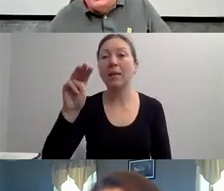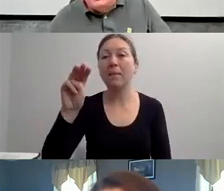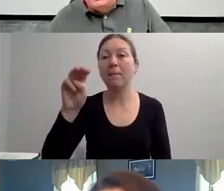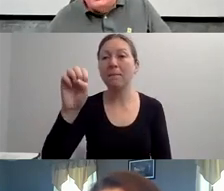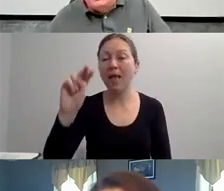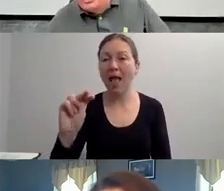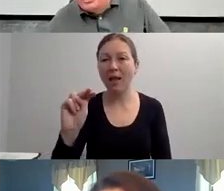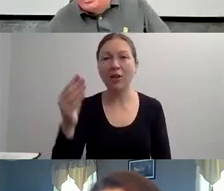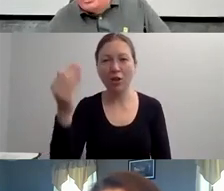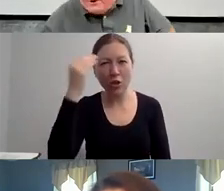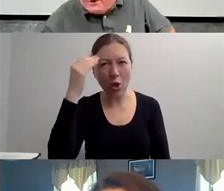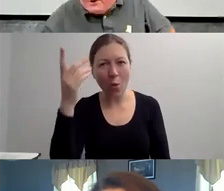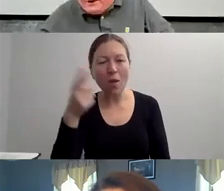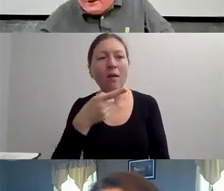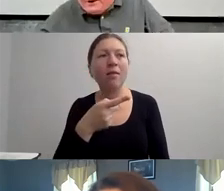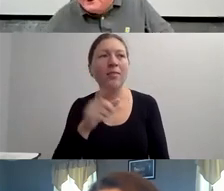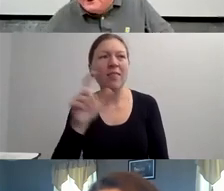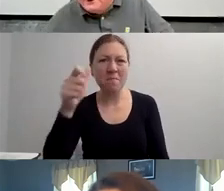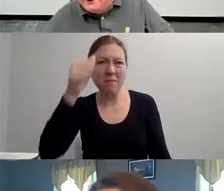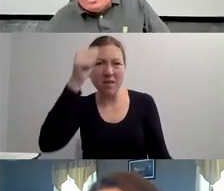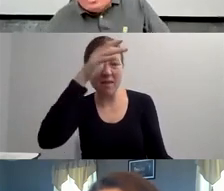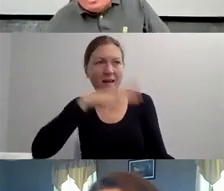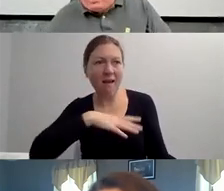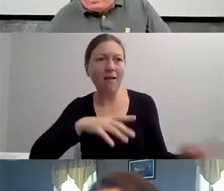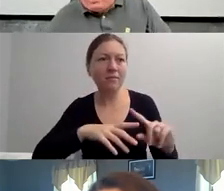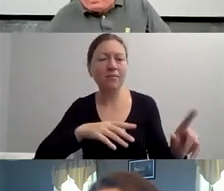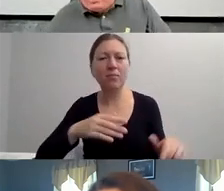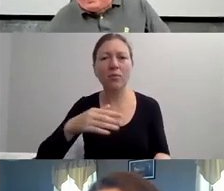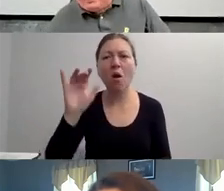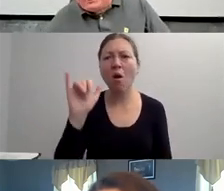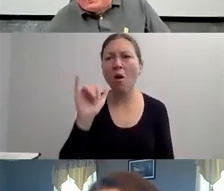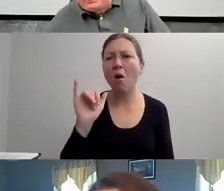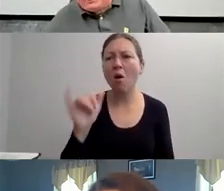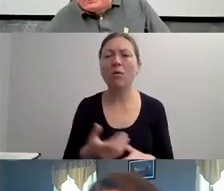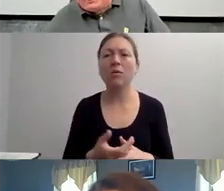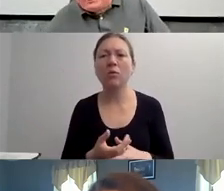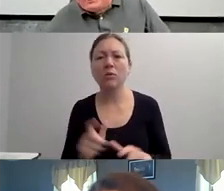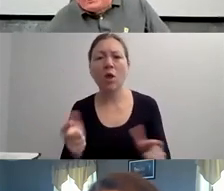FOR HELPING ME, NON-DISABLED PERSON. NOW THAT I KNOW THE ERROR OF MY WAYS, YOU'RE RIGHT.